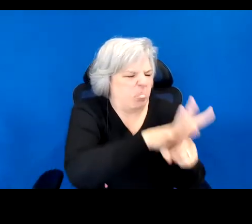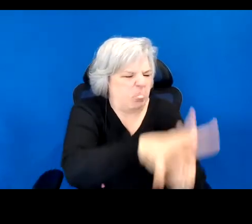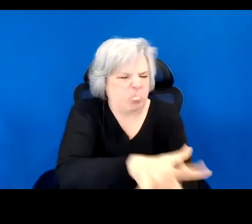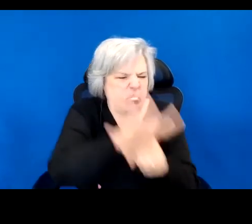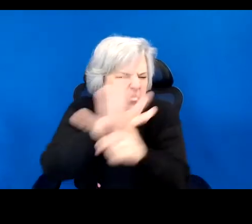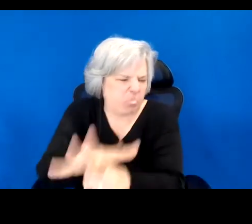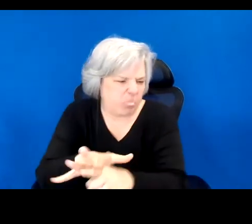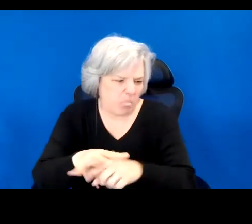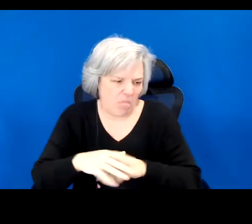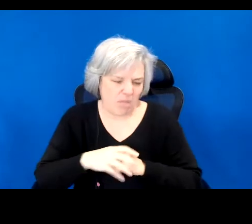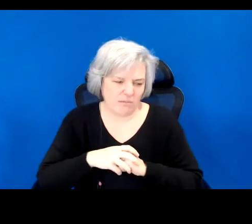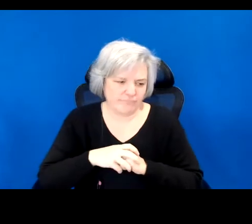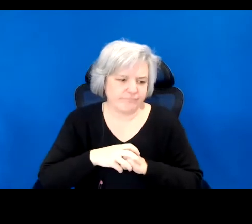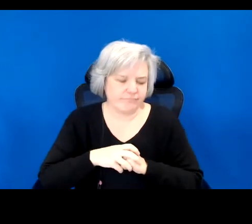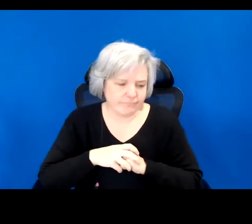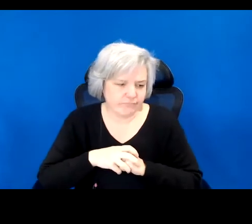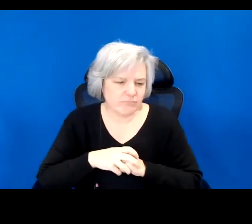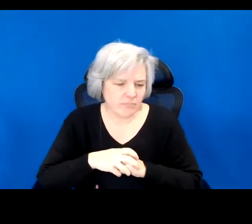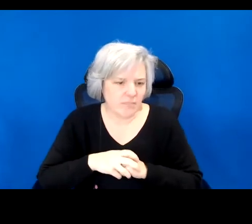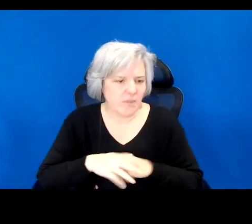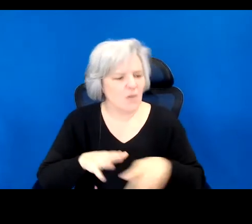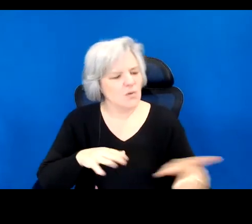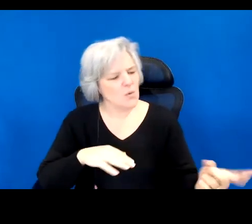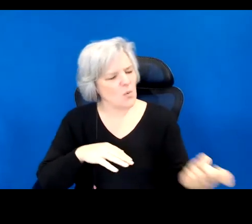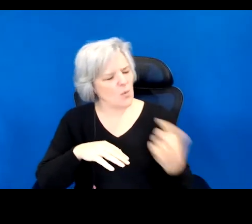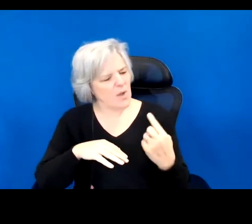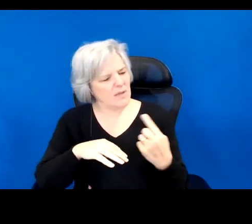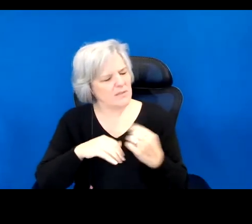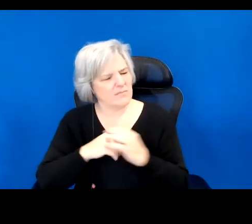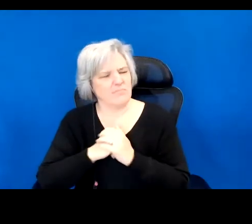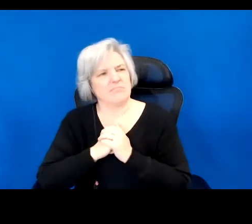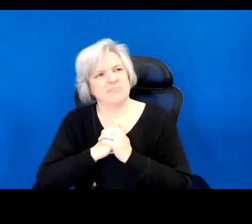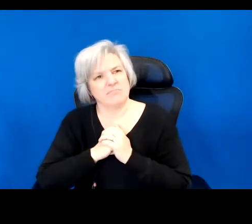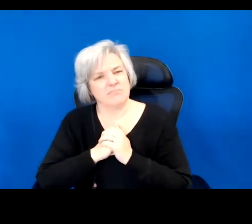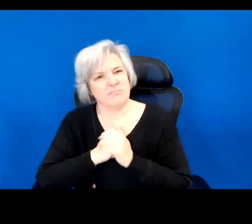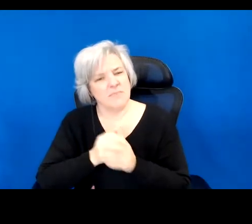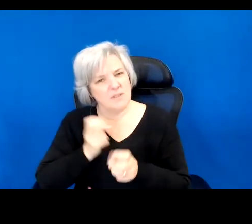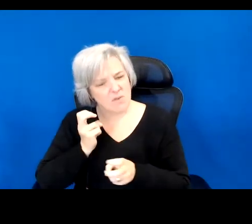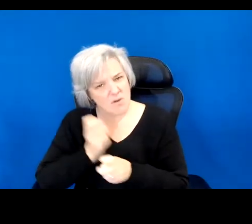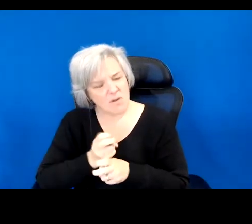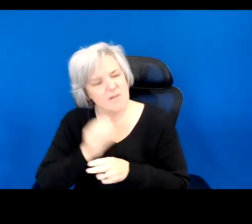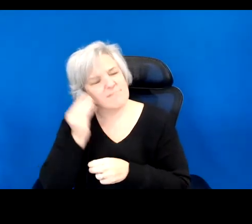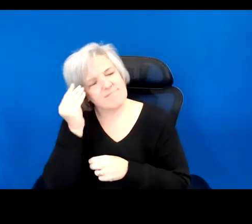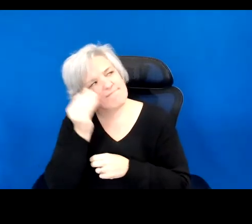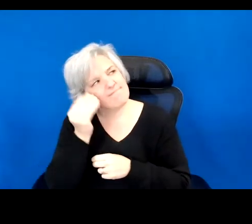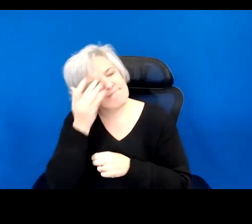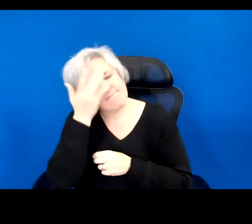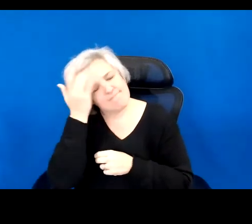Your question was hard for me to answer, because its limbs extended in so many directions.